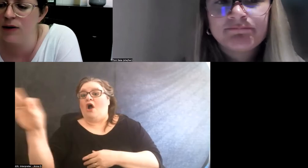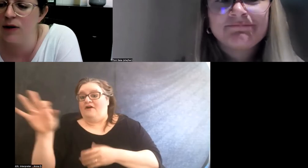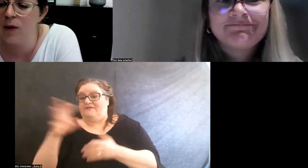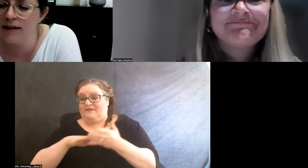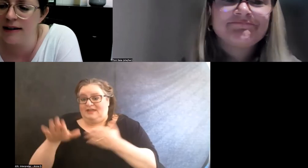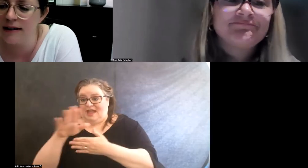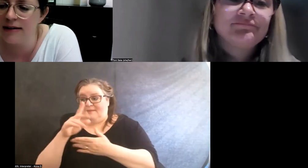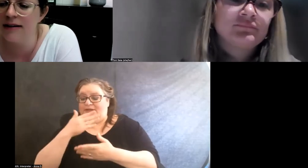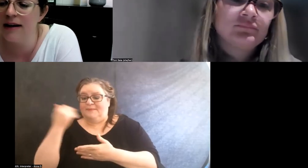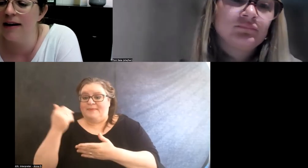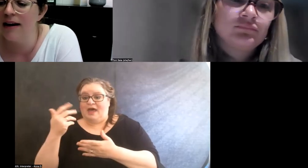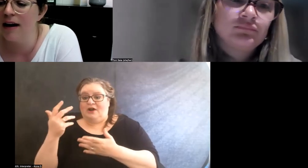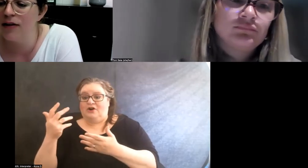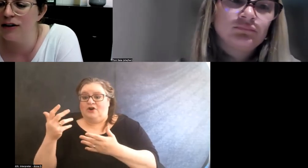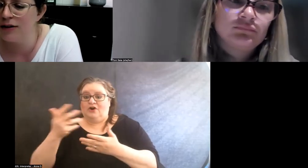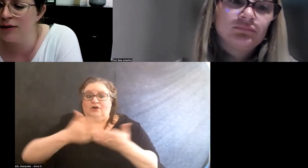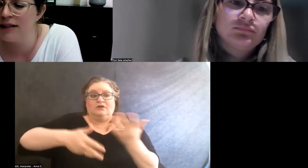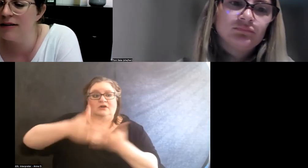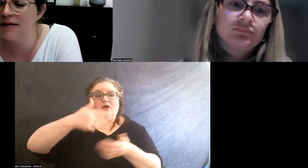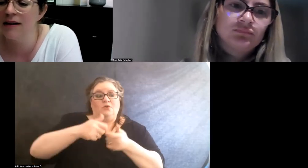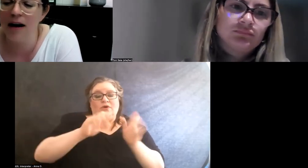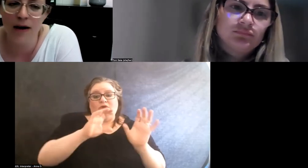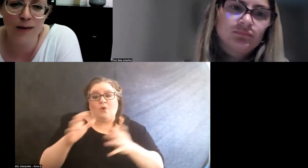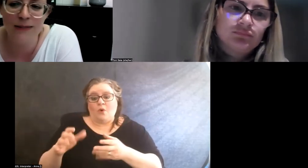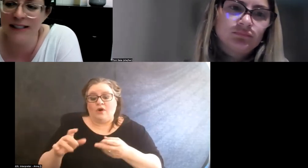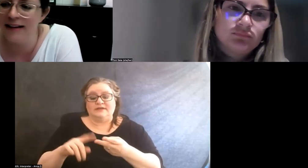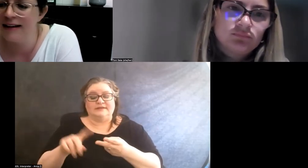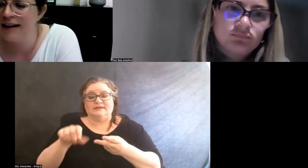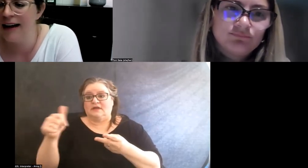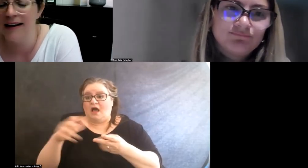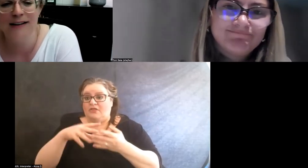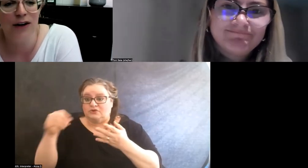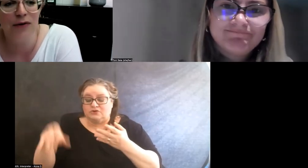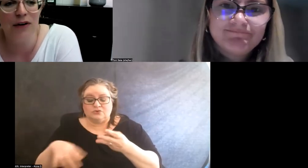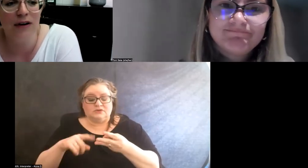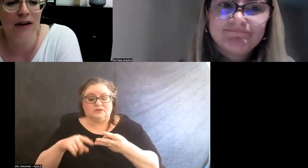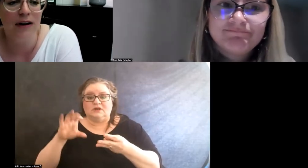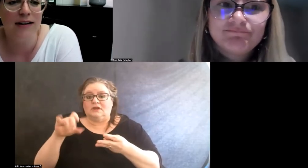with courses, other students, clubs, and in general?